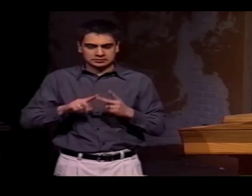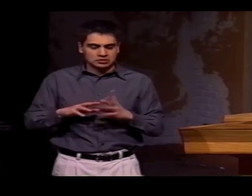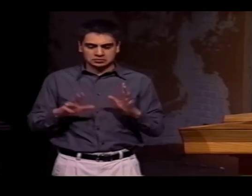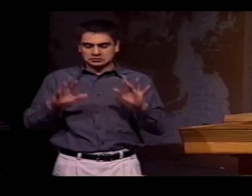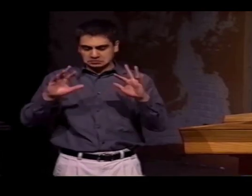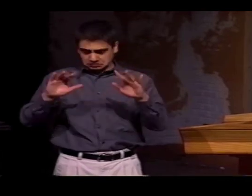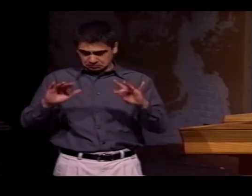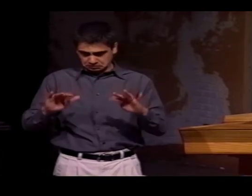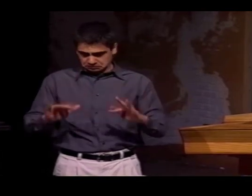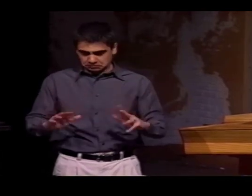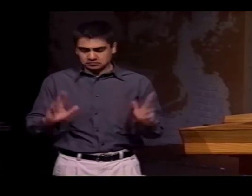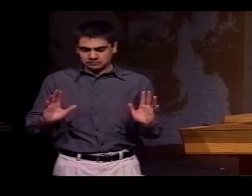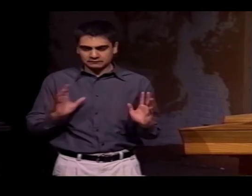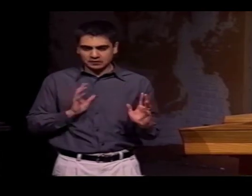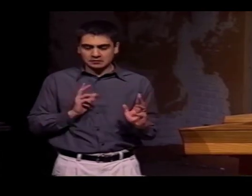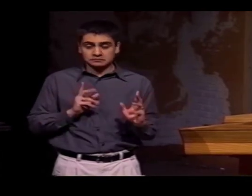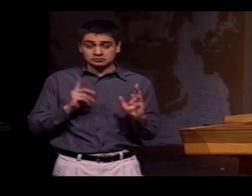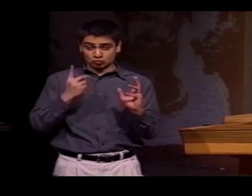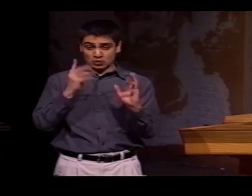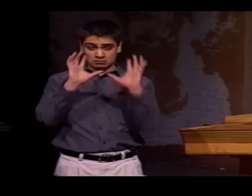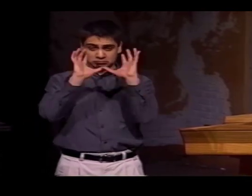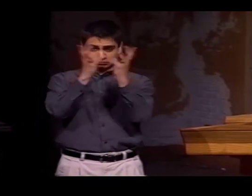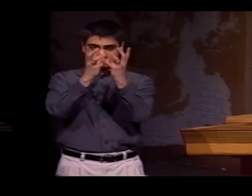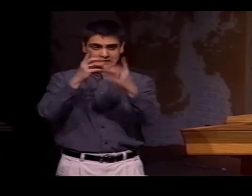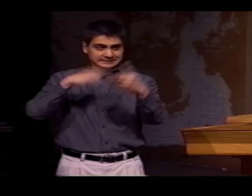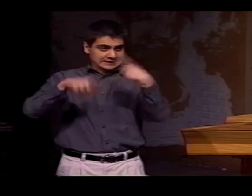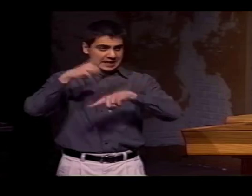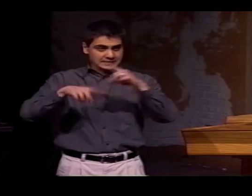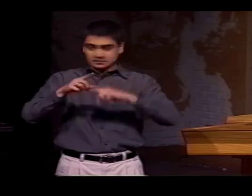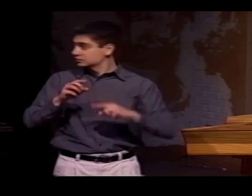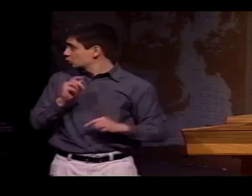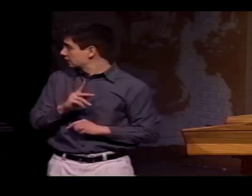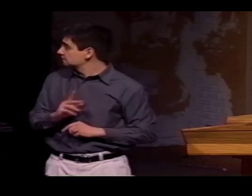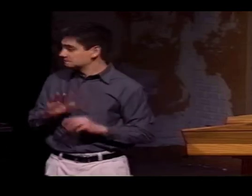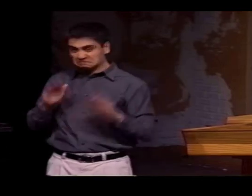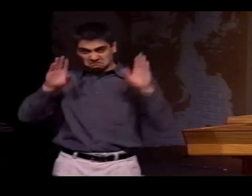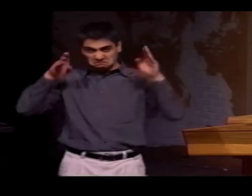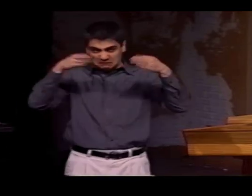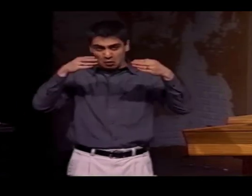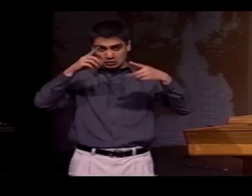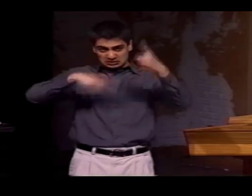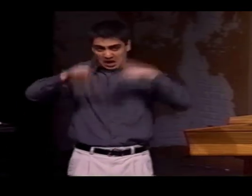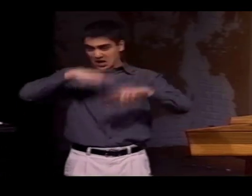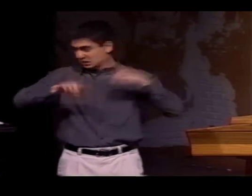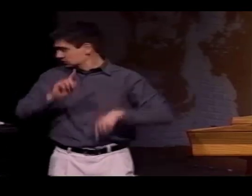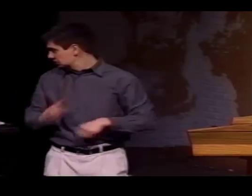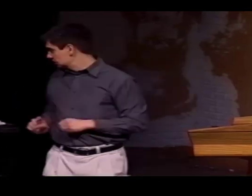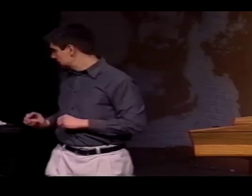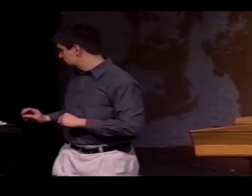THE SIGNING, THE POINTING, THE CLASSIFIERS? WELL, ONE CATEGORY WAS SIGNS,